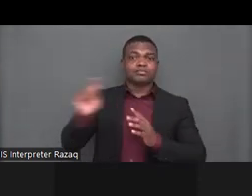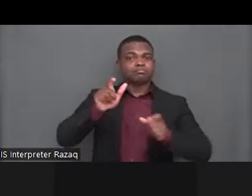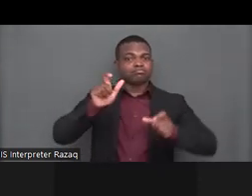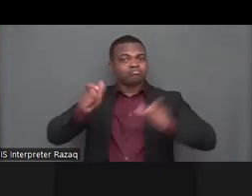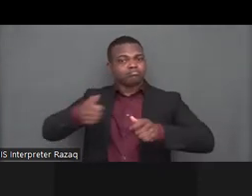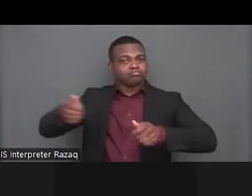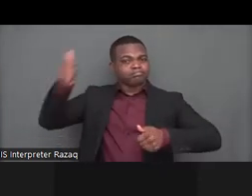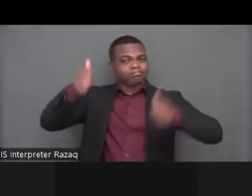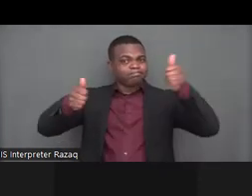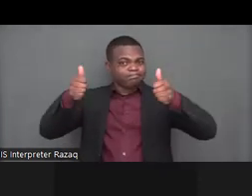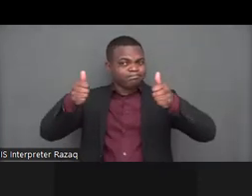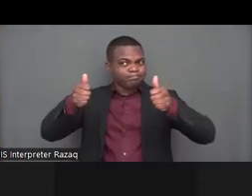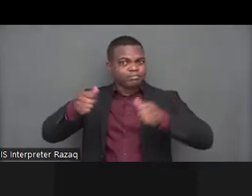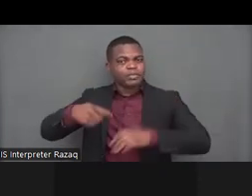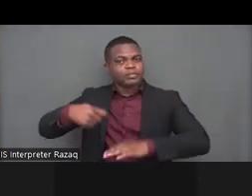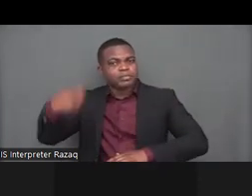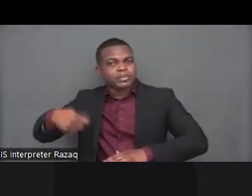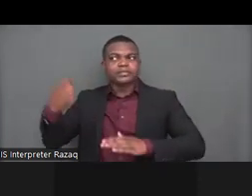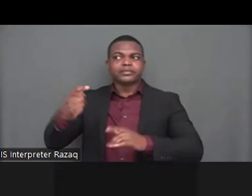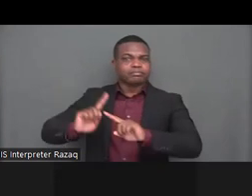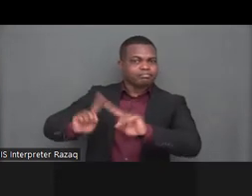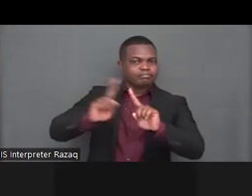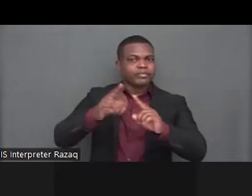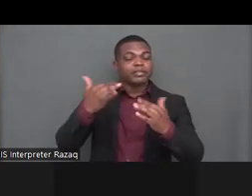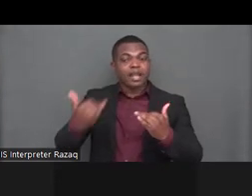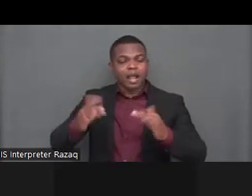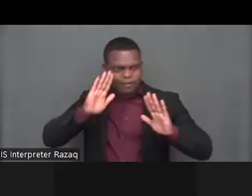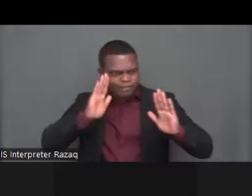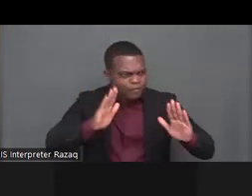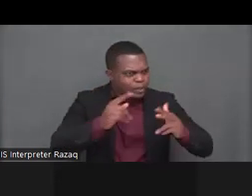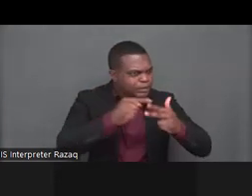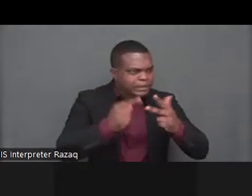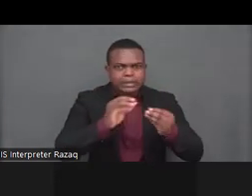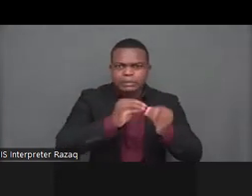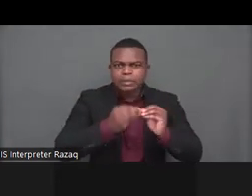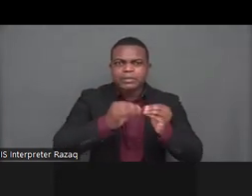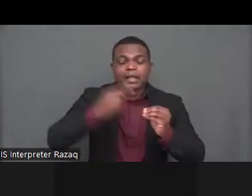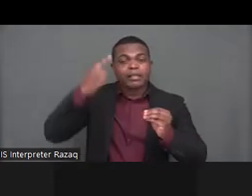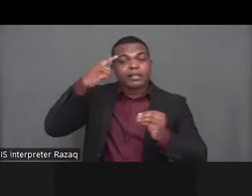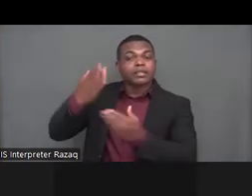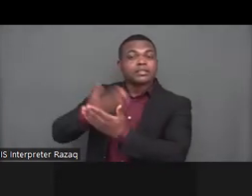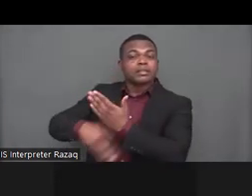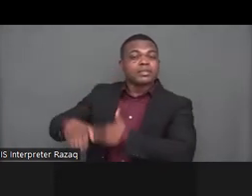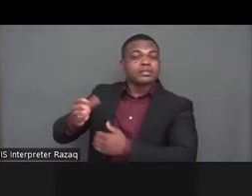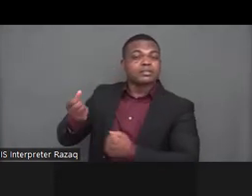recom recommend and to strongly remind them that that they need to stay the stay the course that